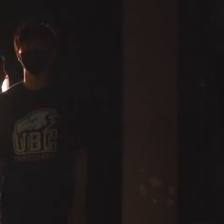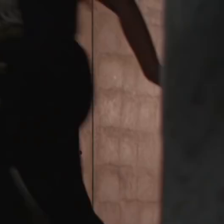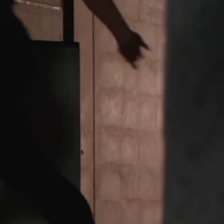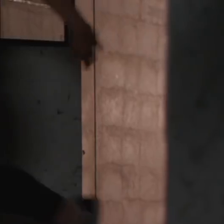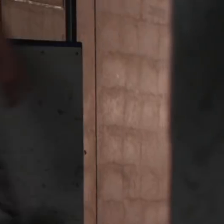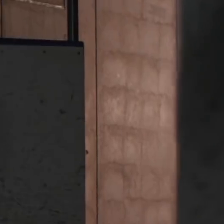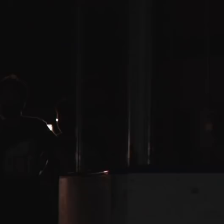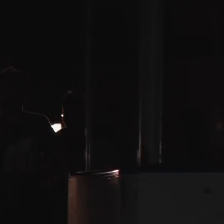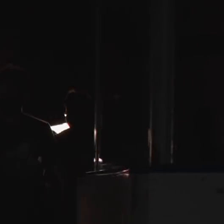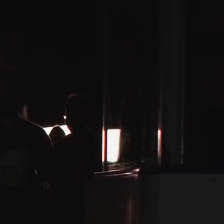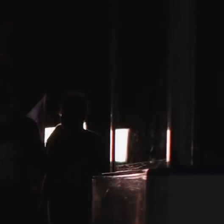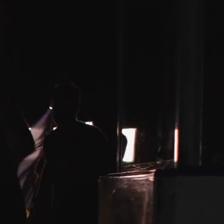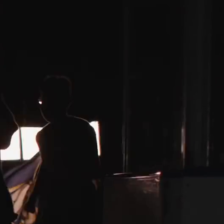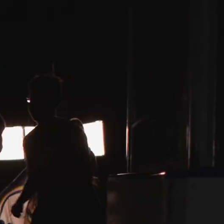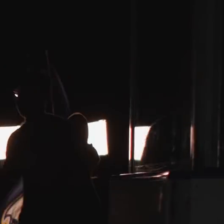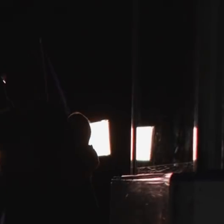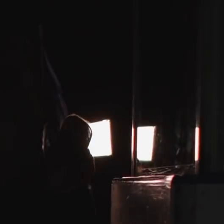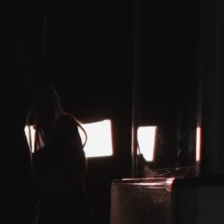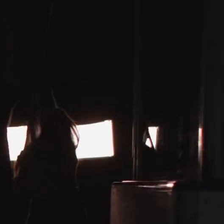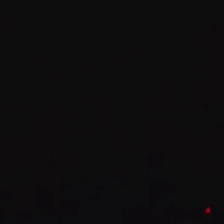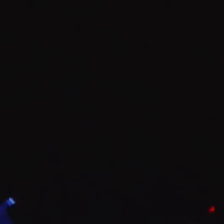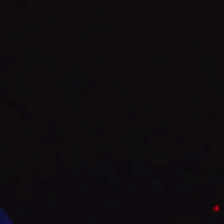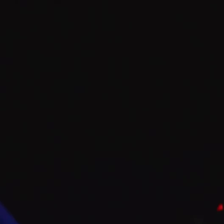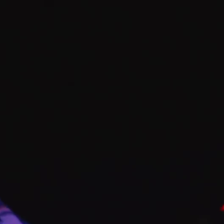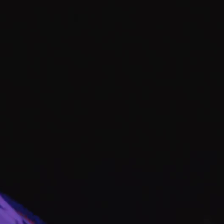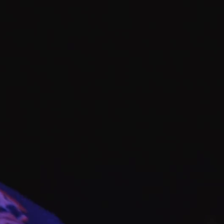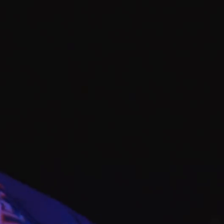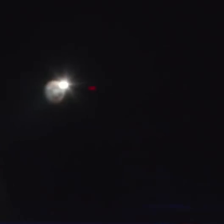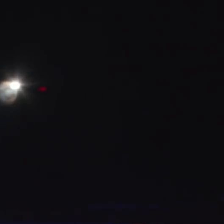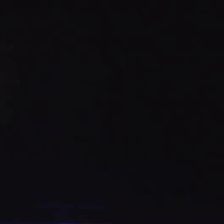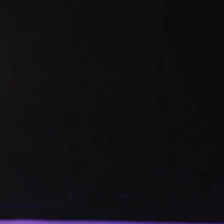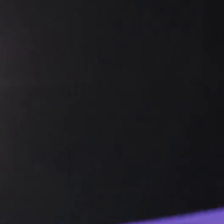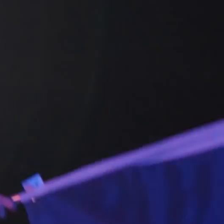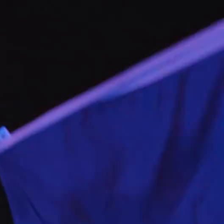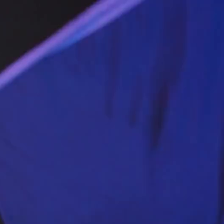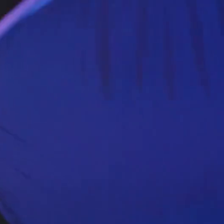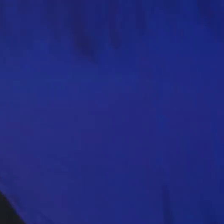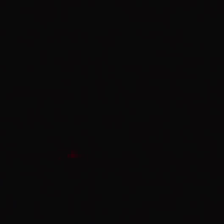upbeat music